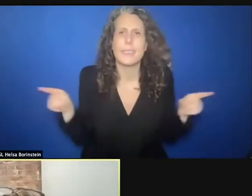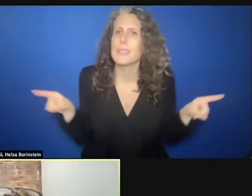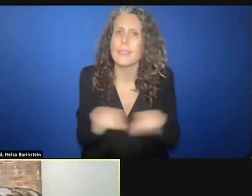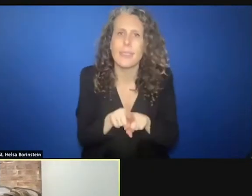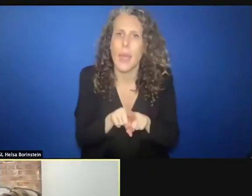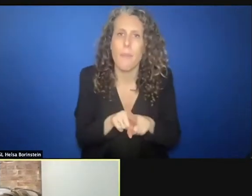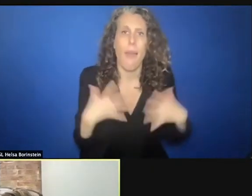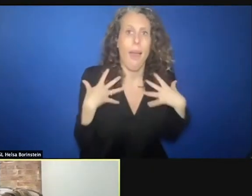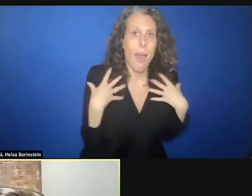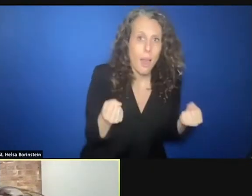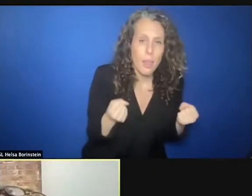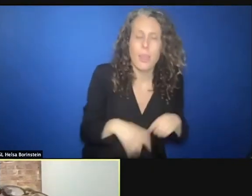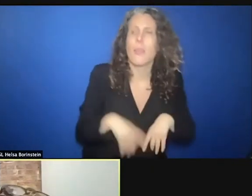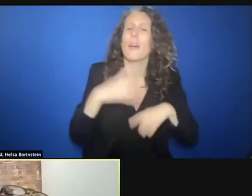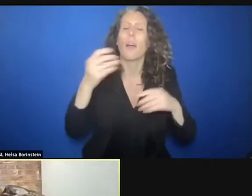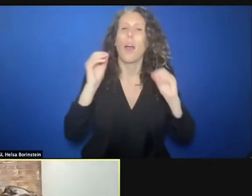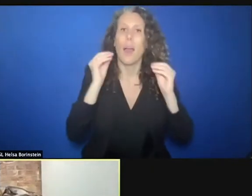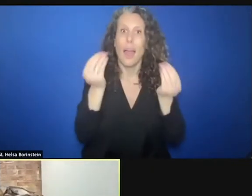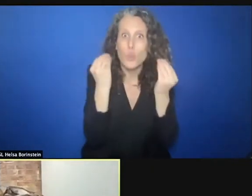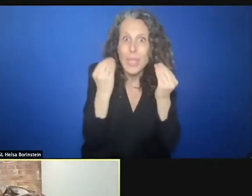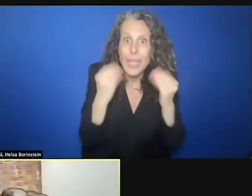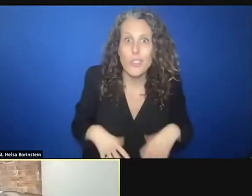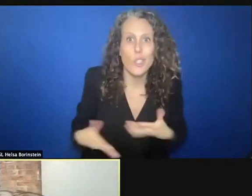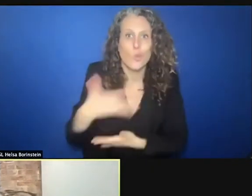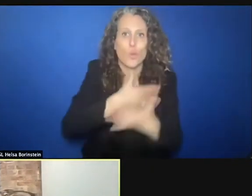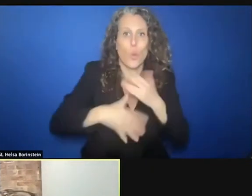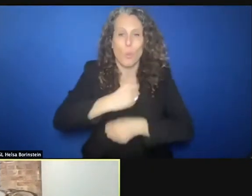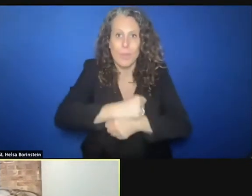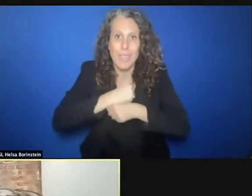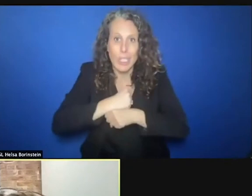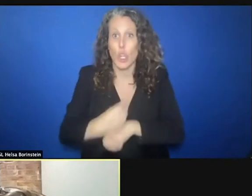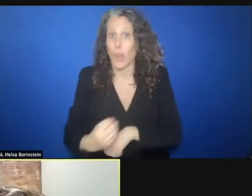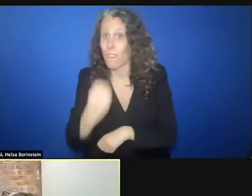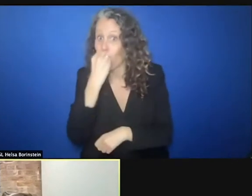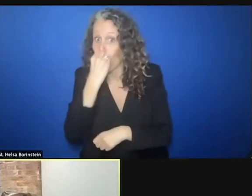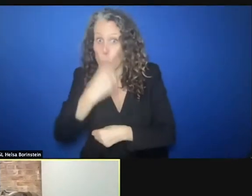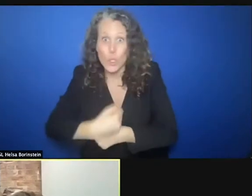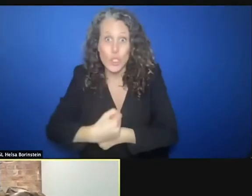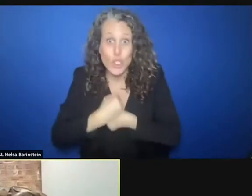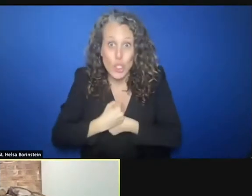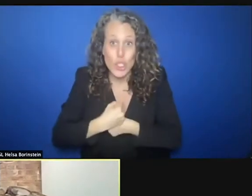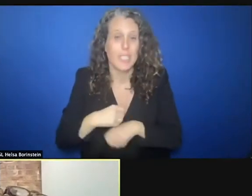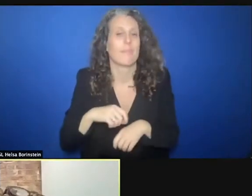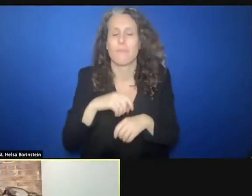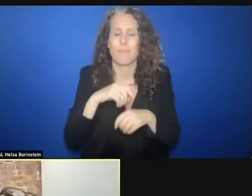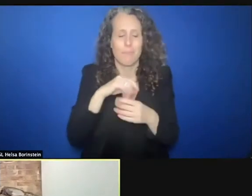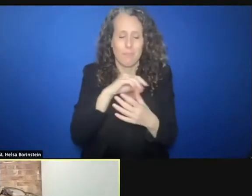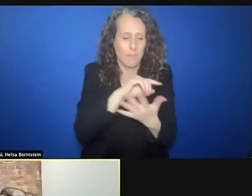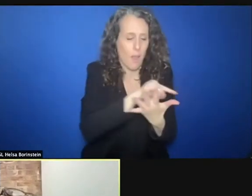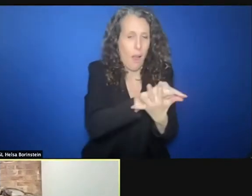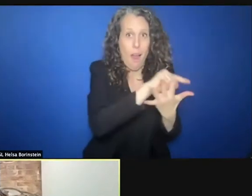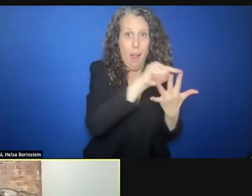education, social protection, food security, all of them are key to child protection and the child